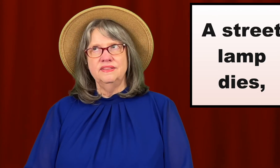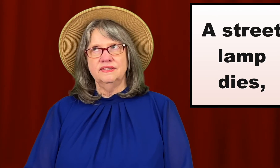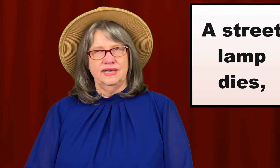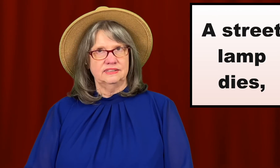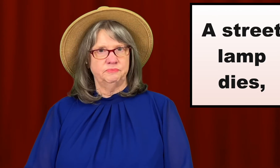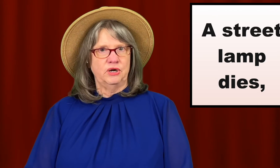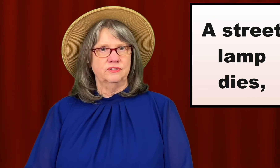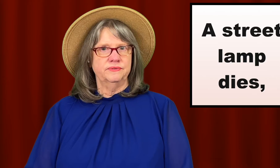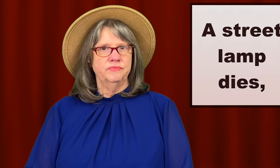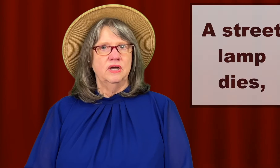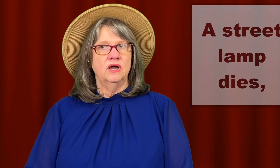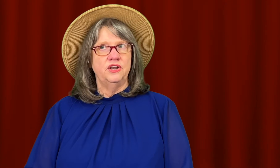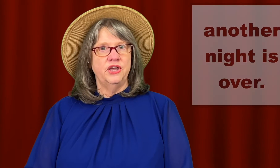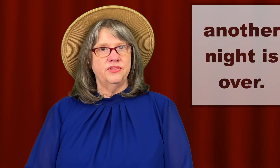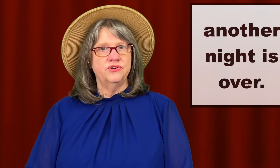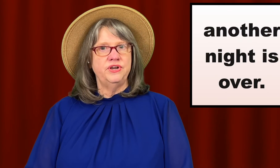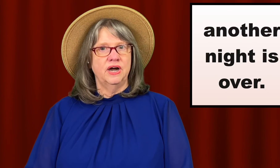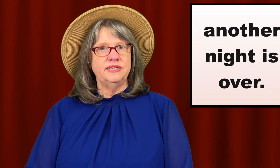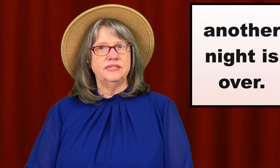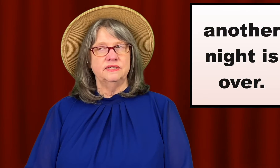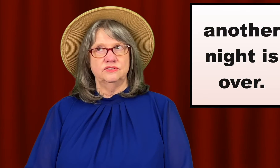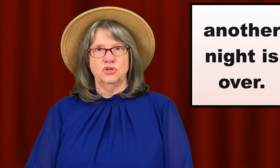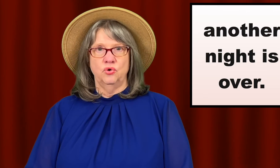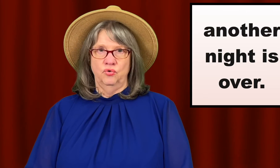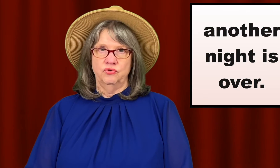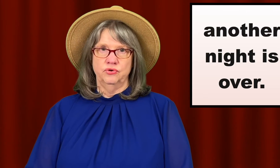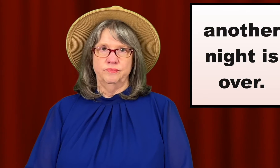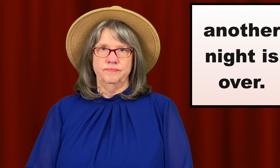Then the last part, "Another night is over."